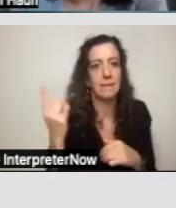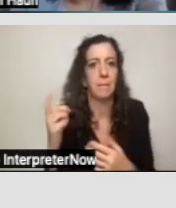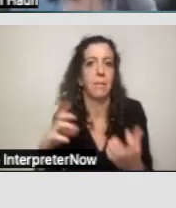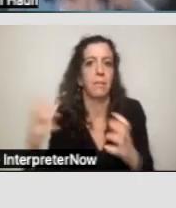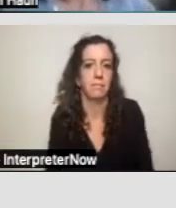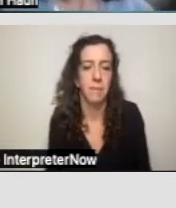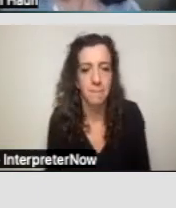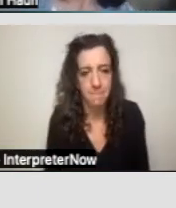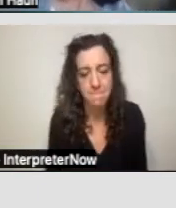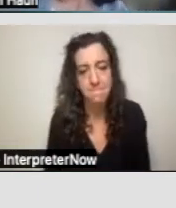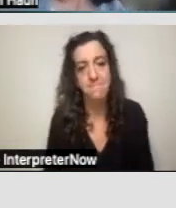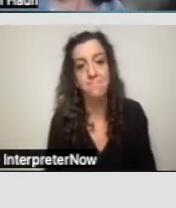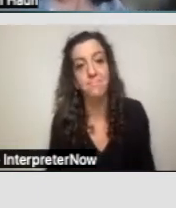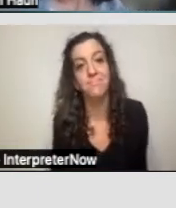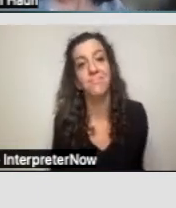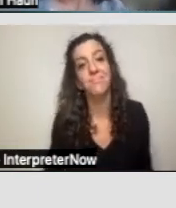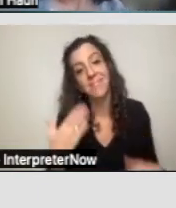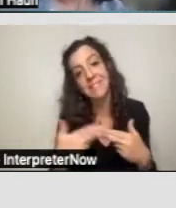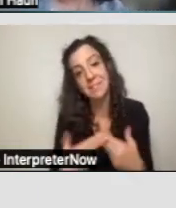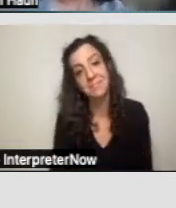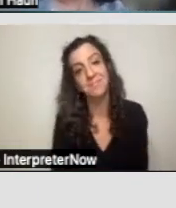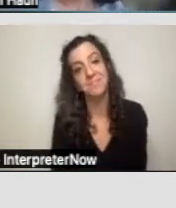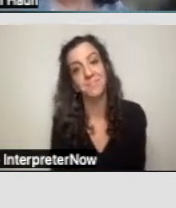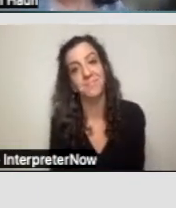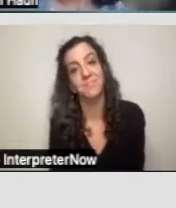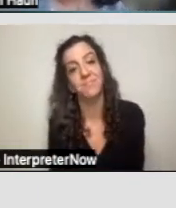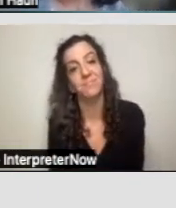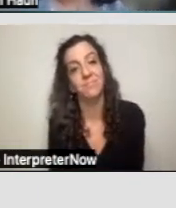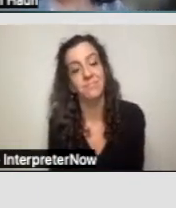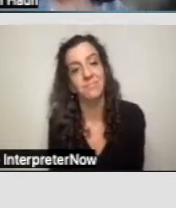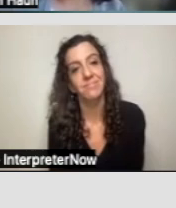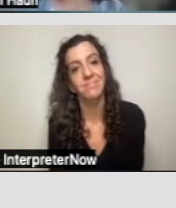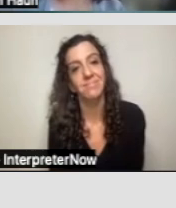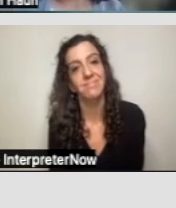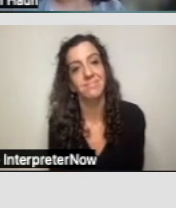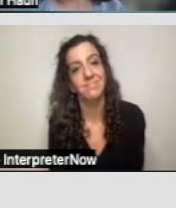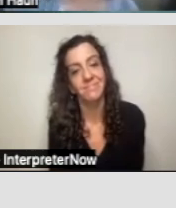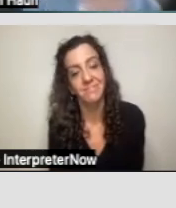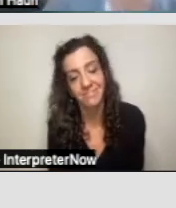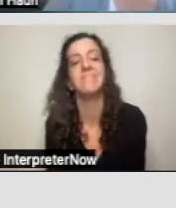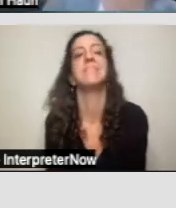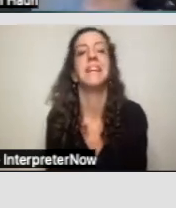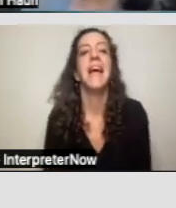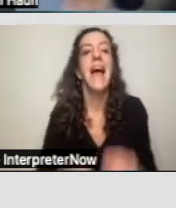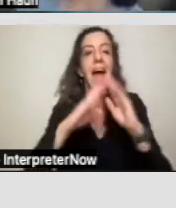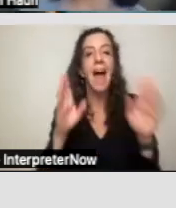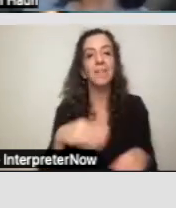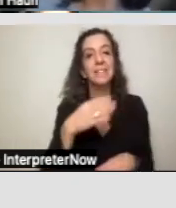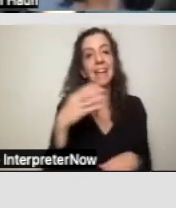Next slide. So, housing and tenancy sustaining services.